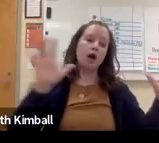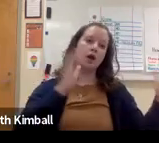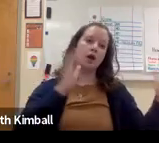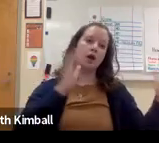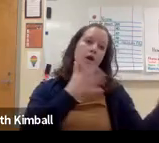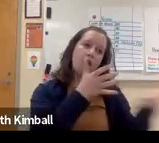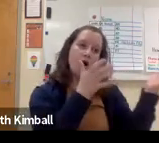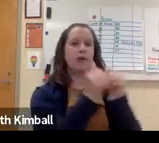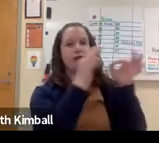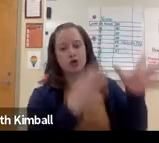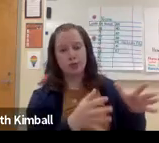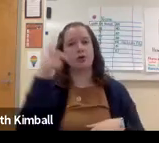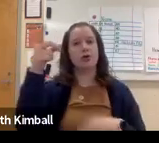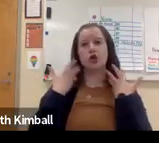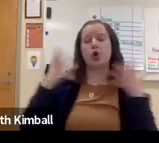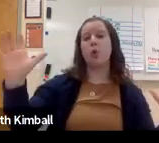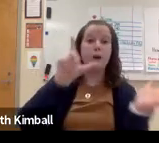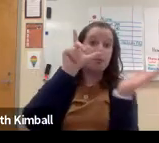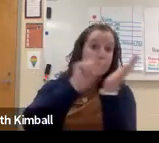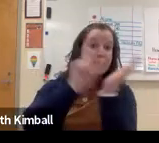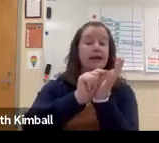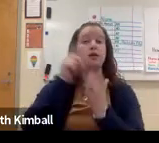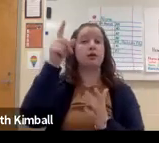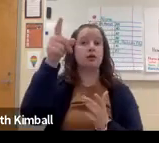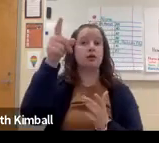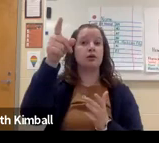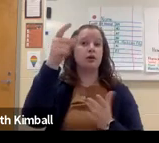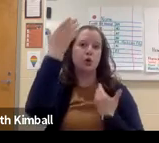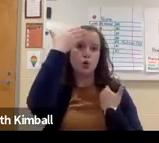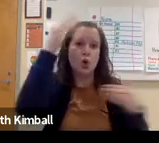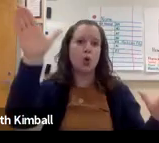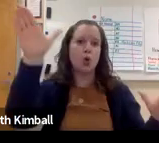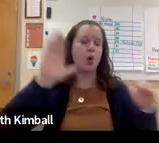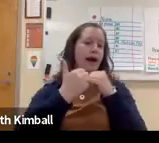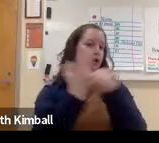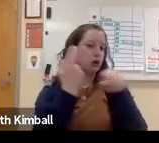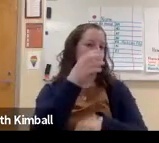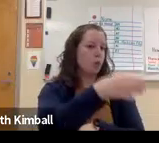that the teacher doesn't want to give them additional support or doesn't want to interact with the interpreter.